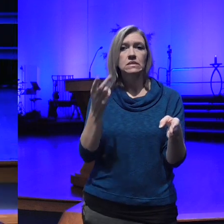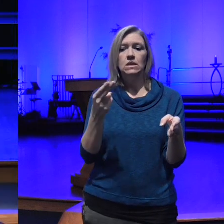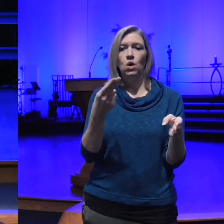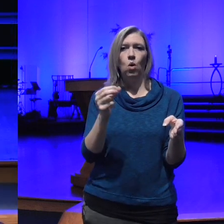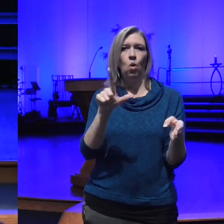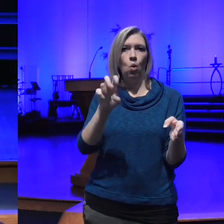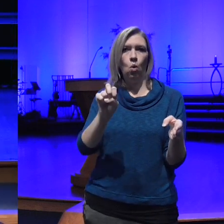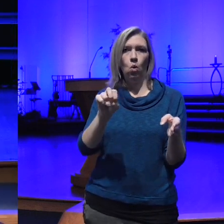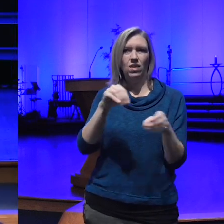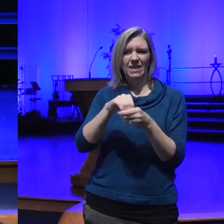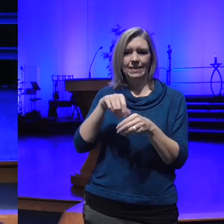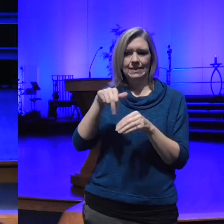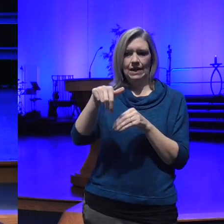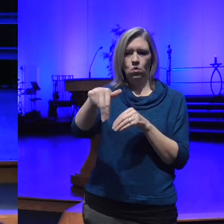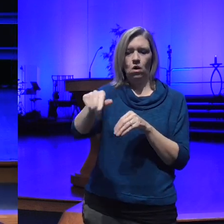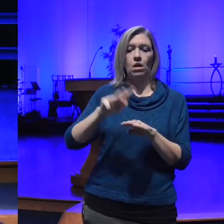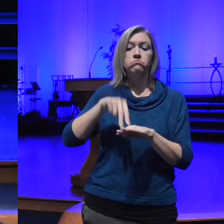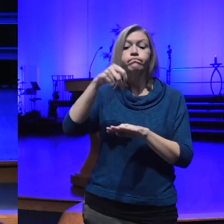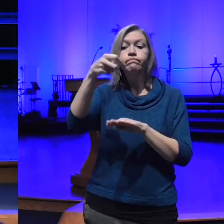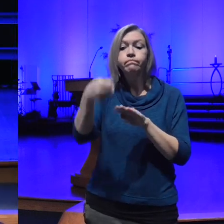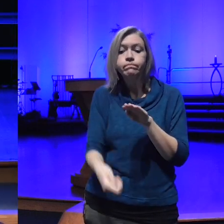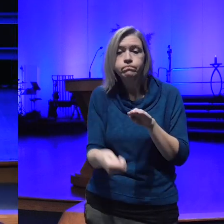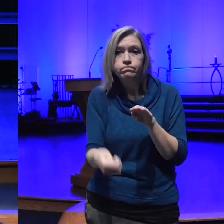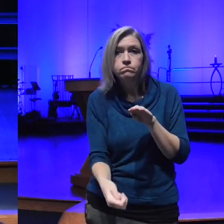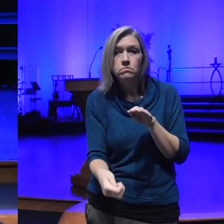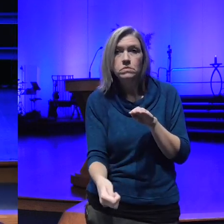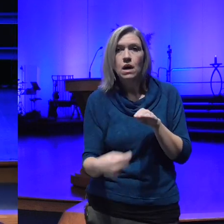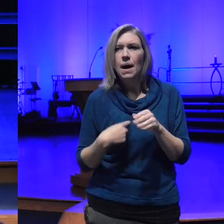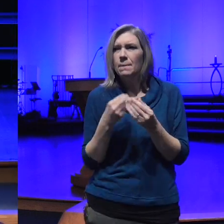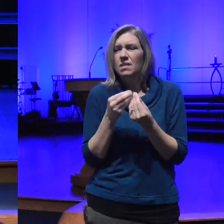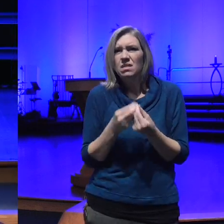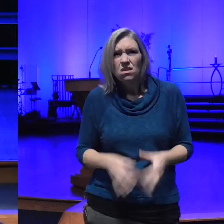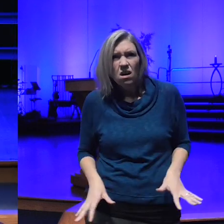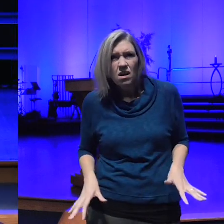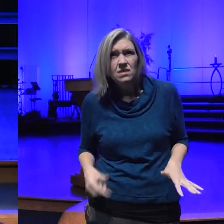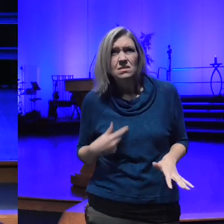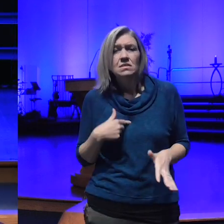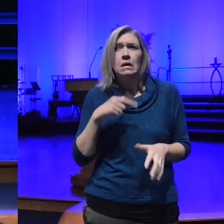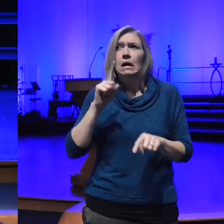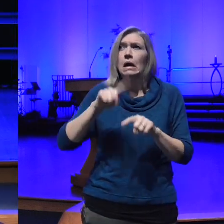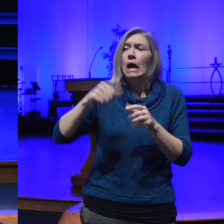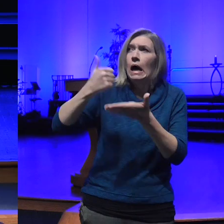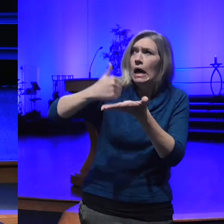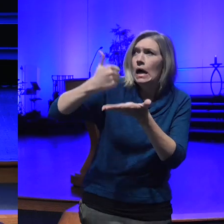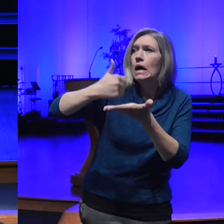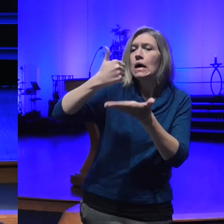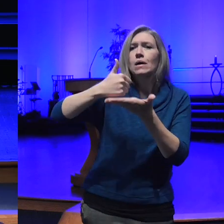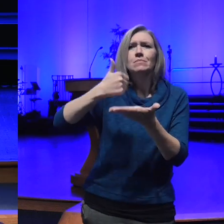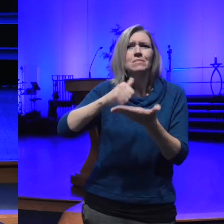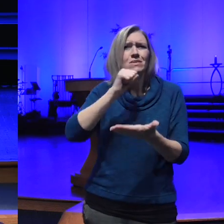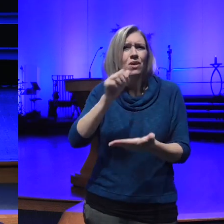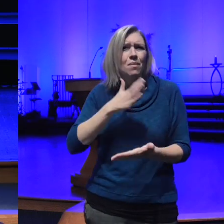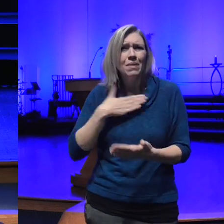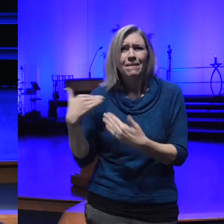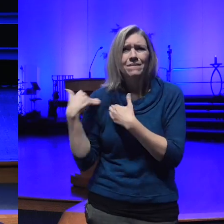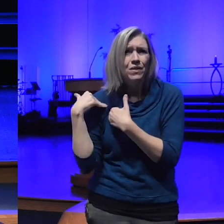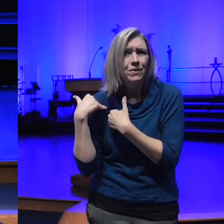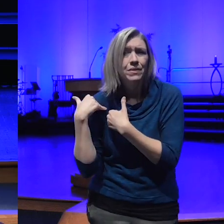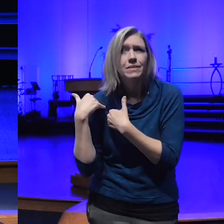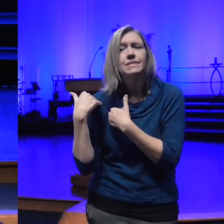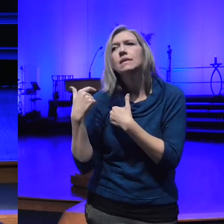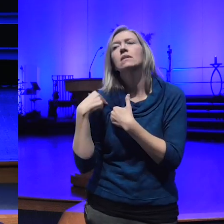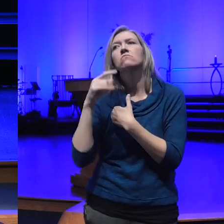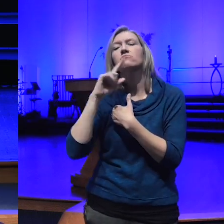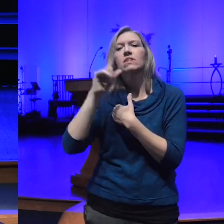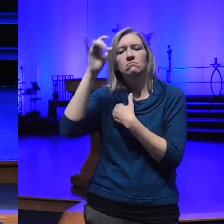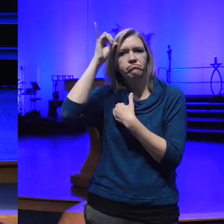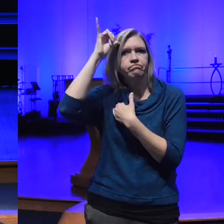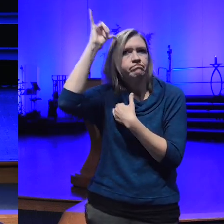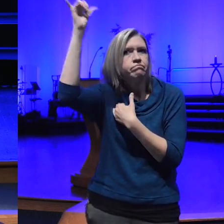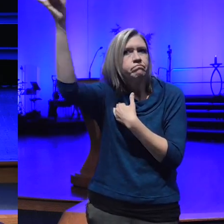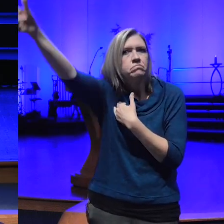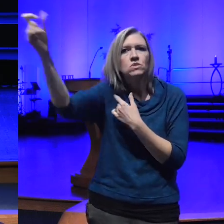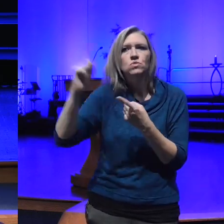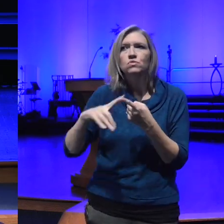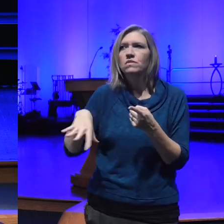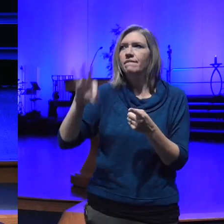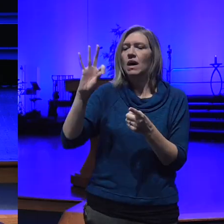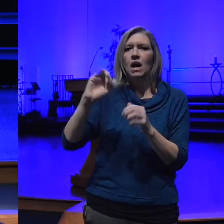fall in I'm lost I'm helpless it isn't my fault it takes forever to find a way out anybody else